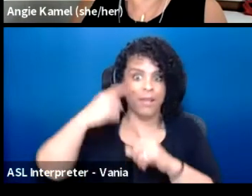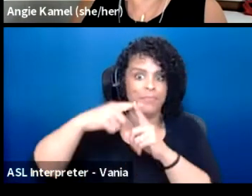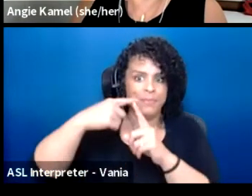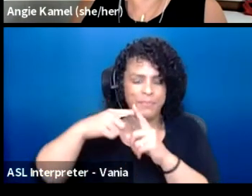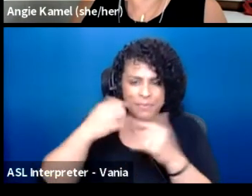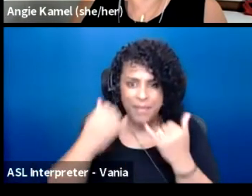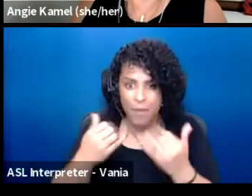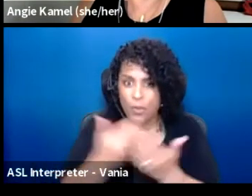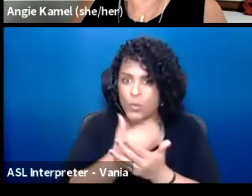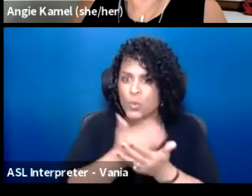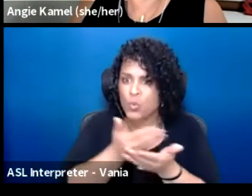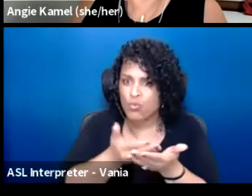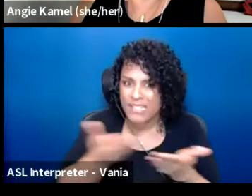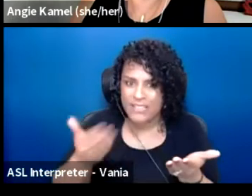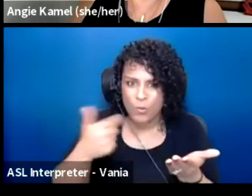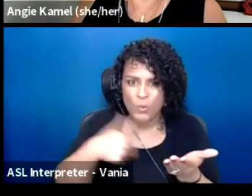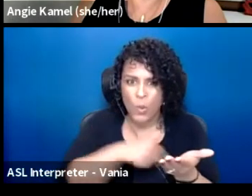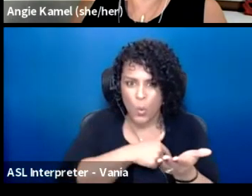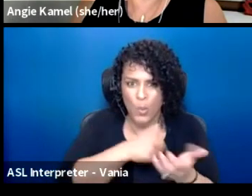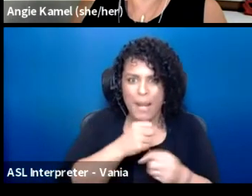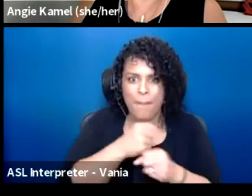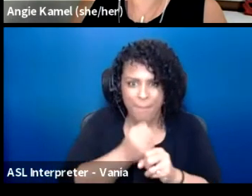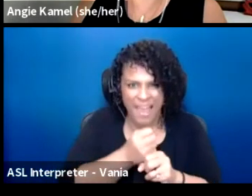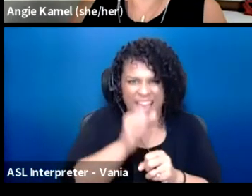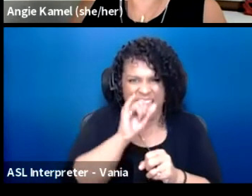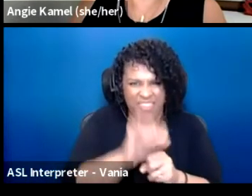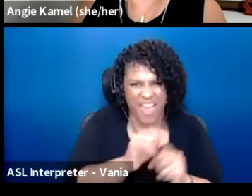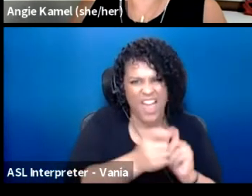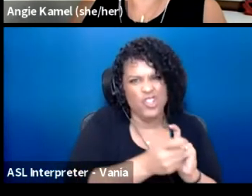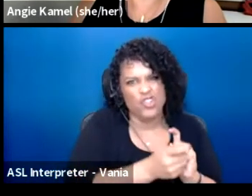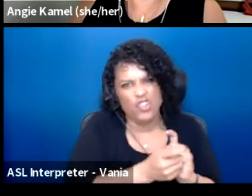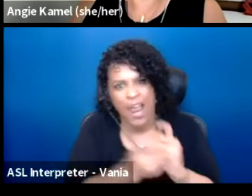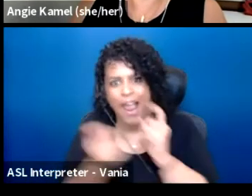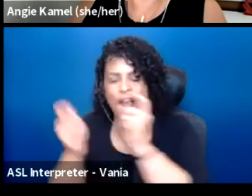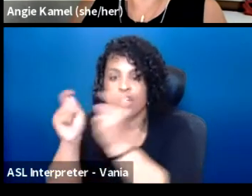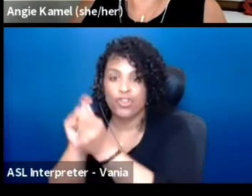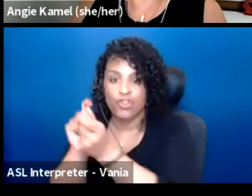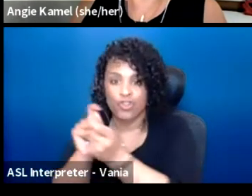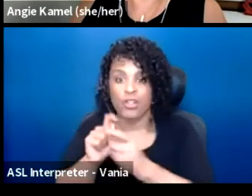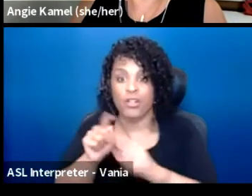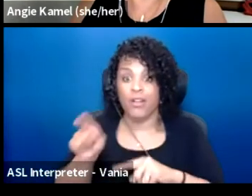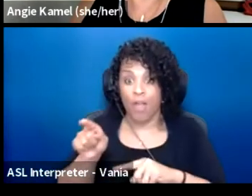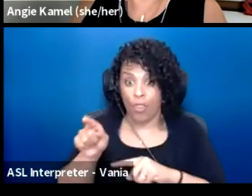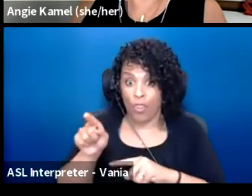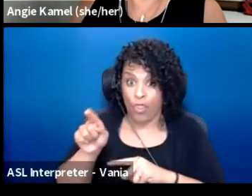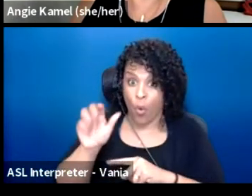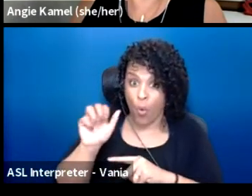that we make transformative change, we put artists in really different places.